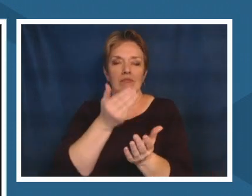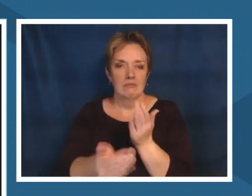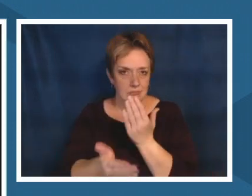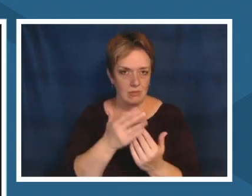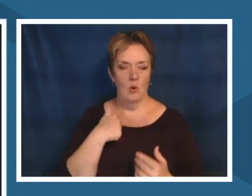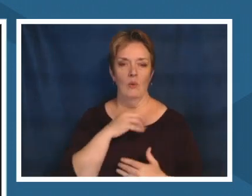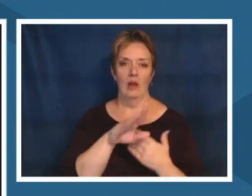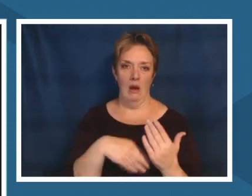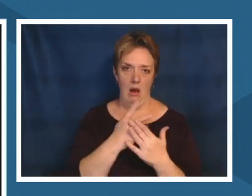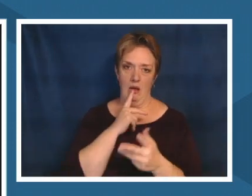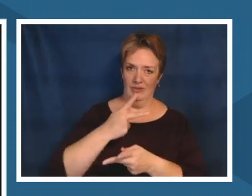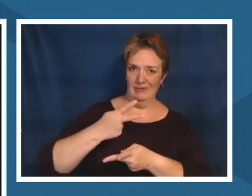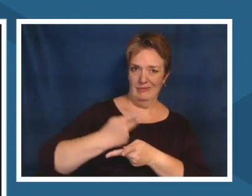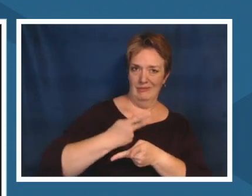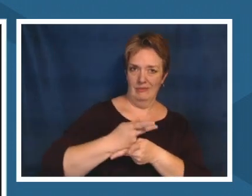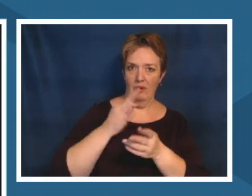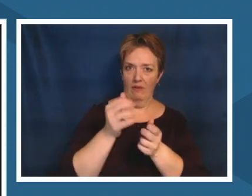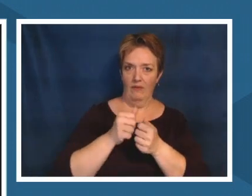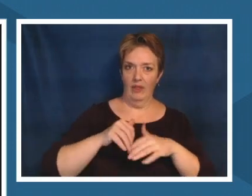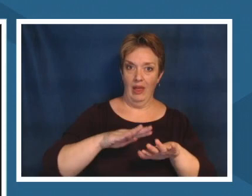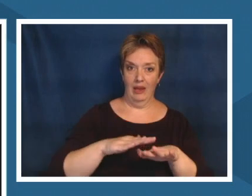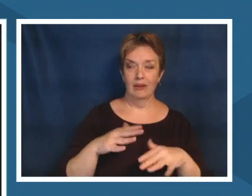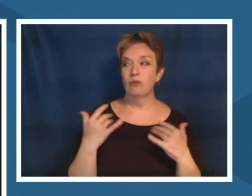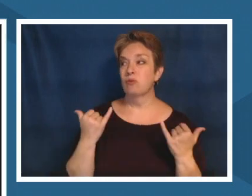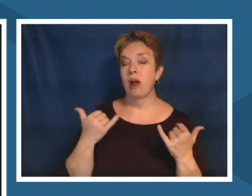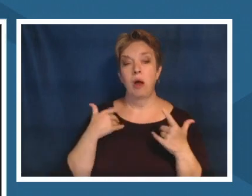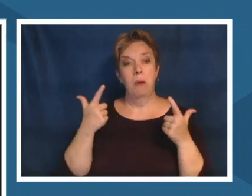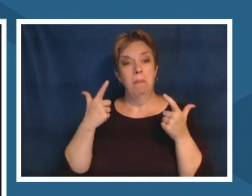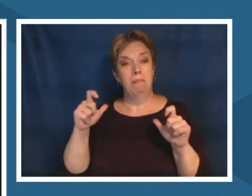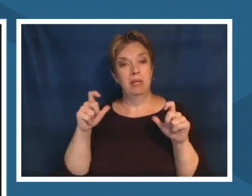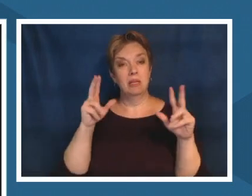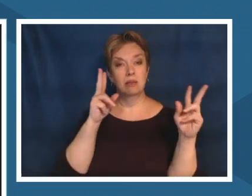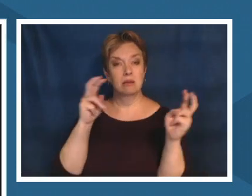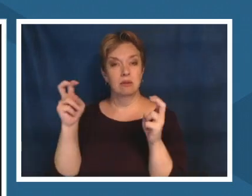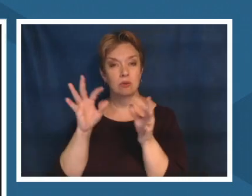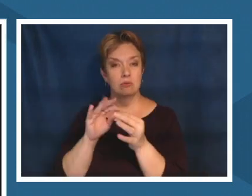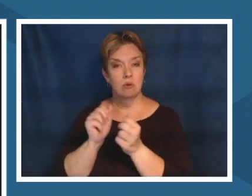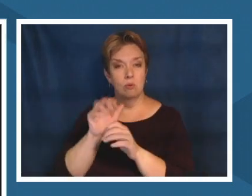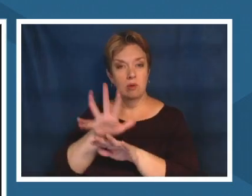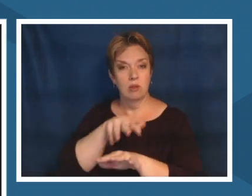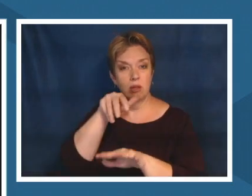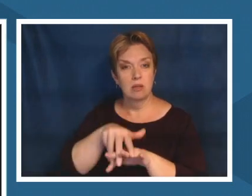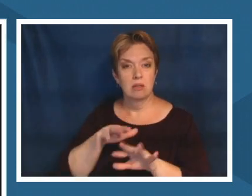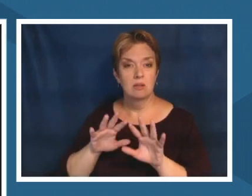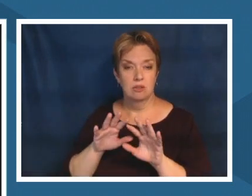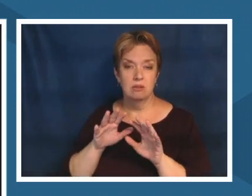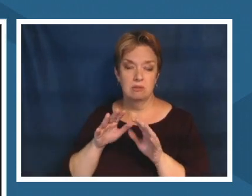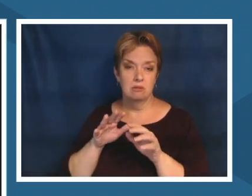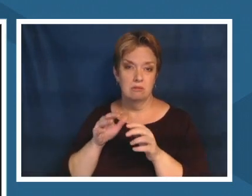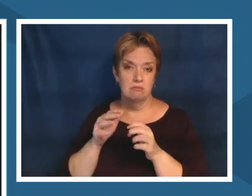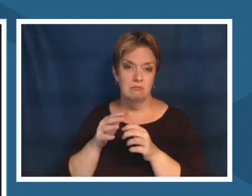up in indigenous country regarding